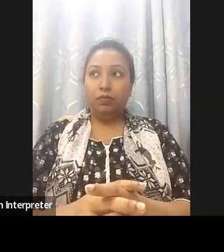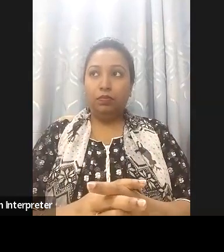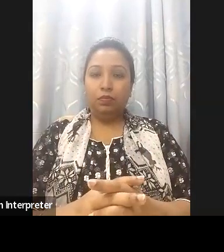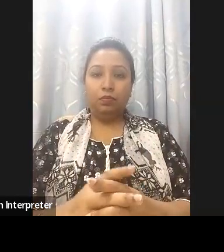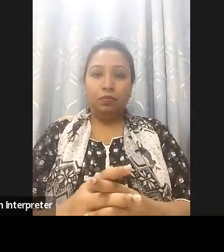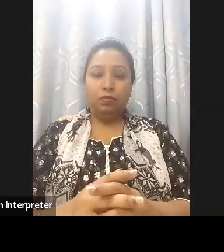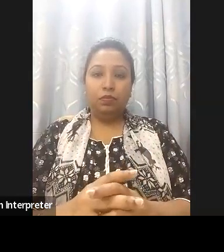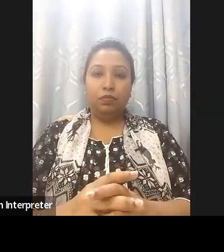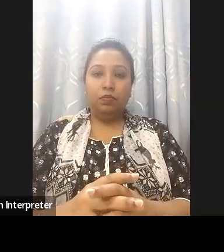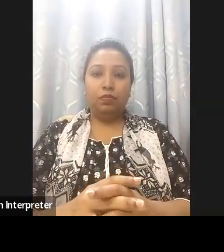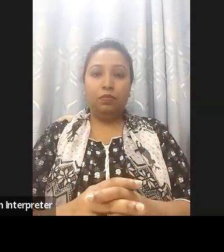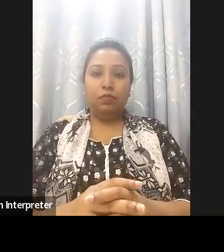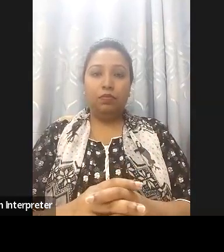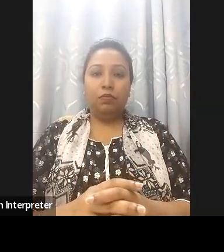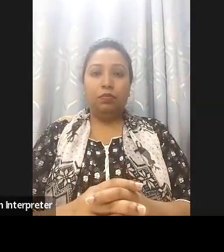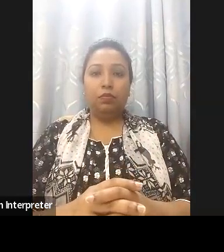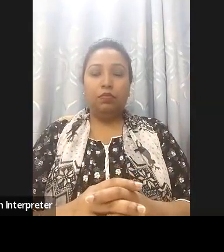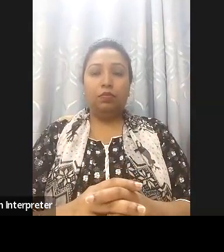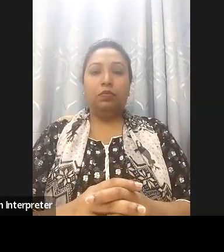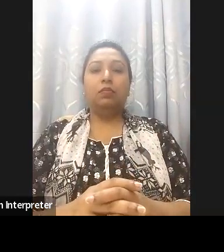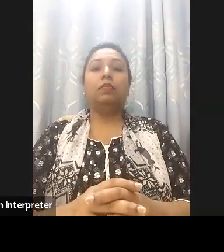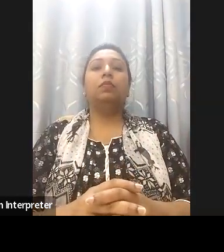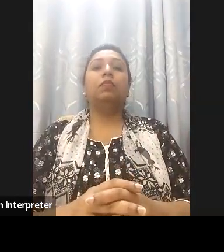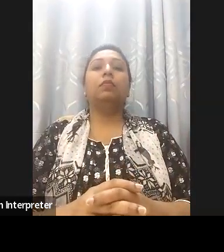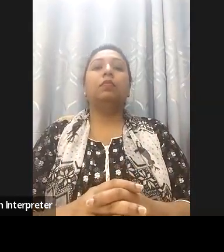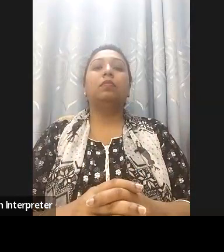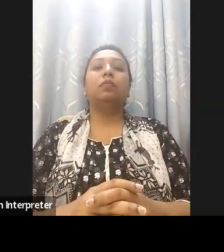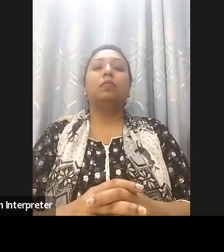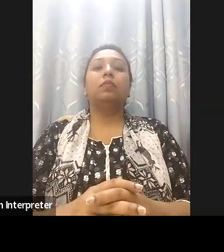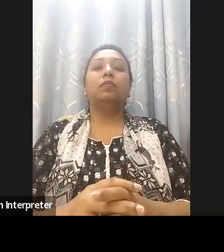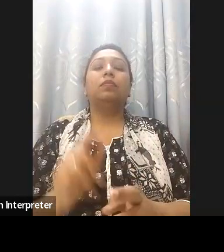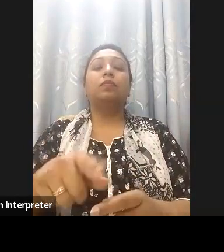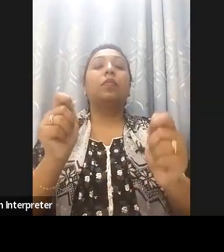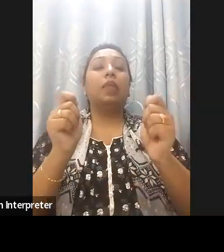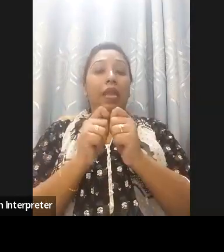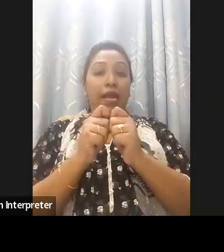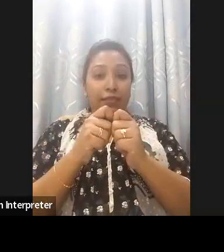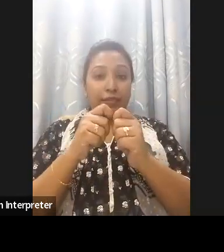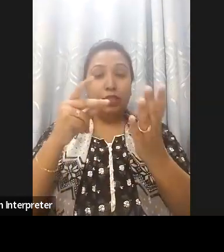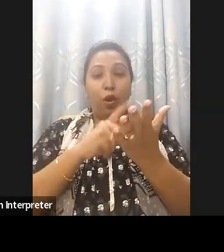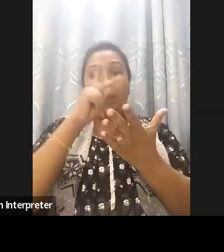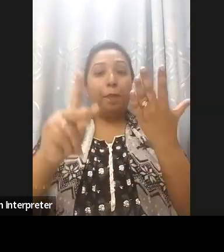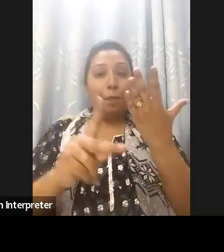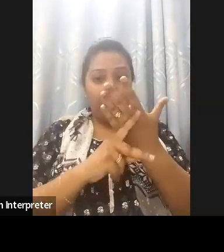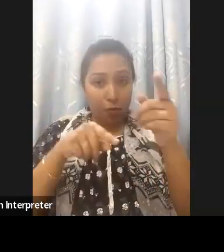Of course this comes aligned with the model policy project with the other UN agency we are